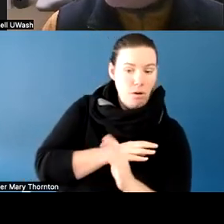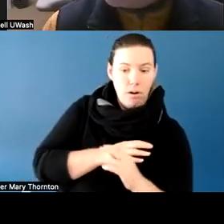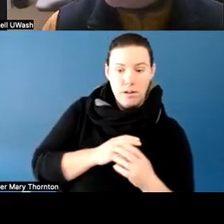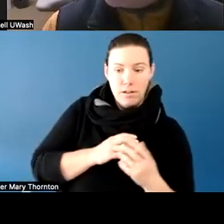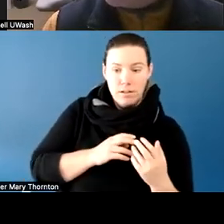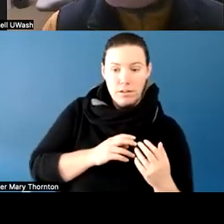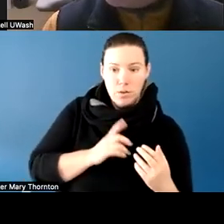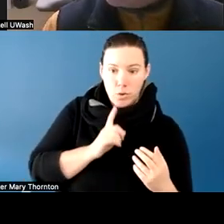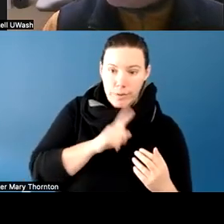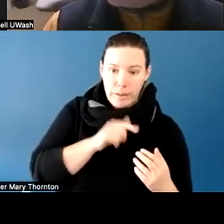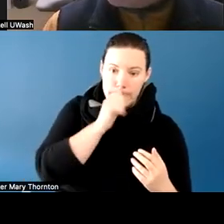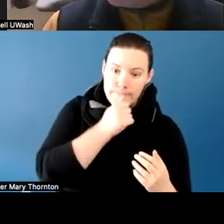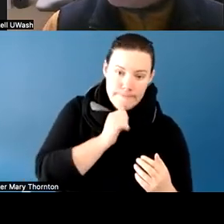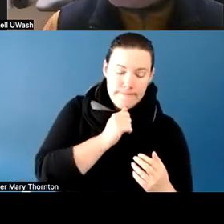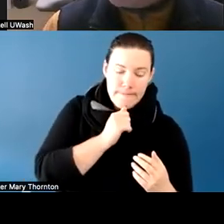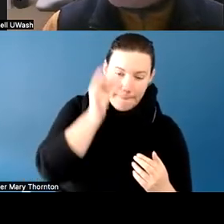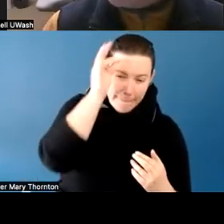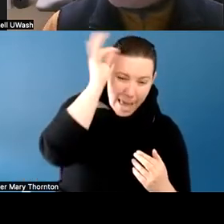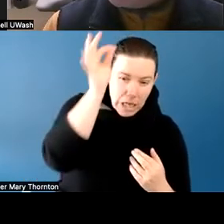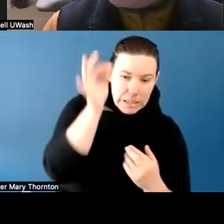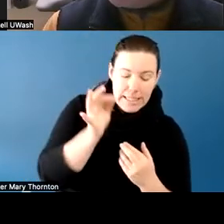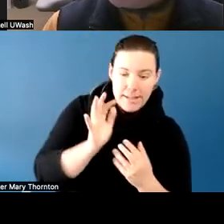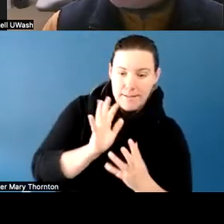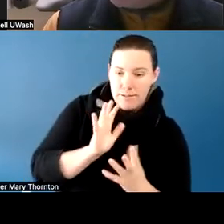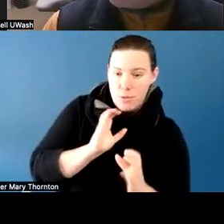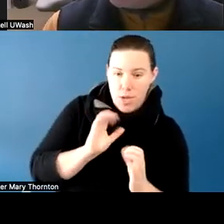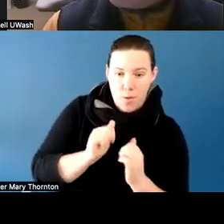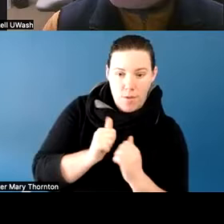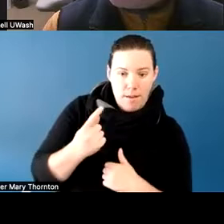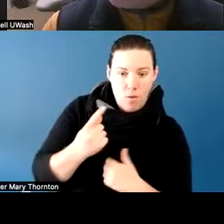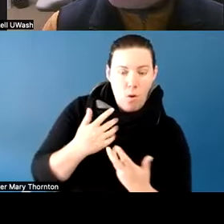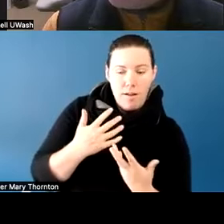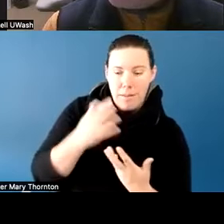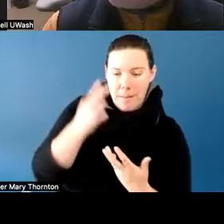who could have barely talked to anybody, could barely advocate for her needs,